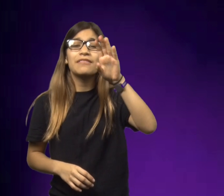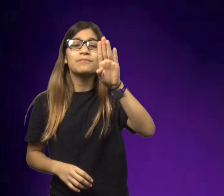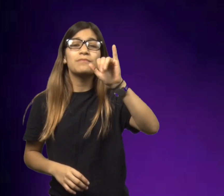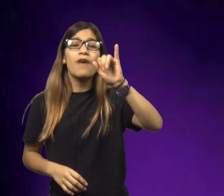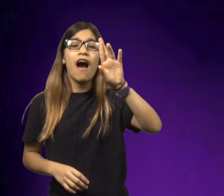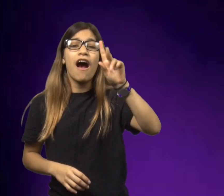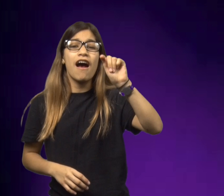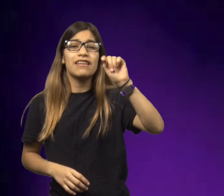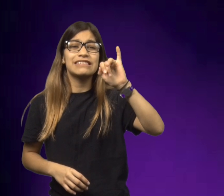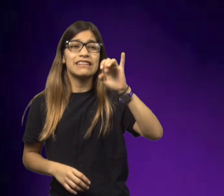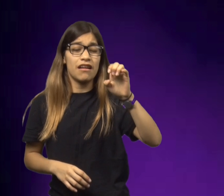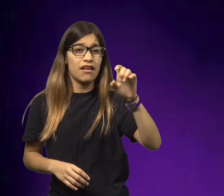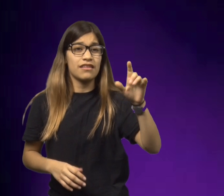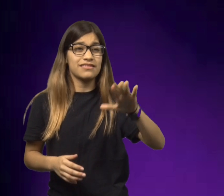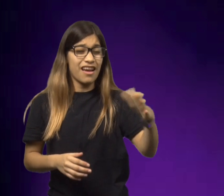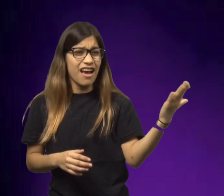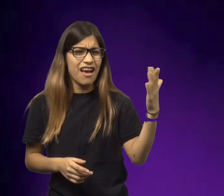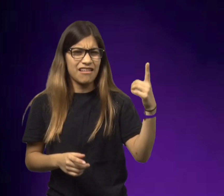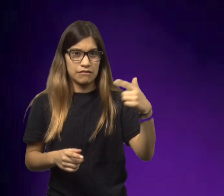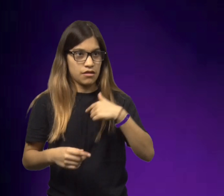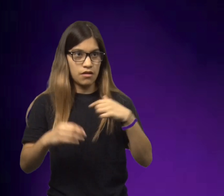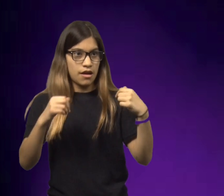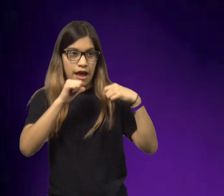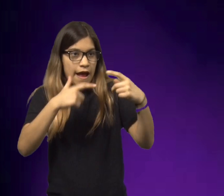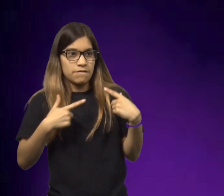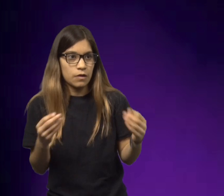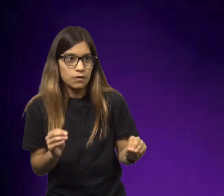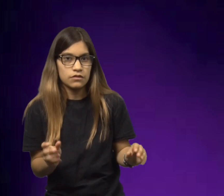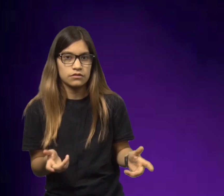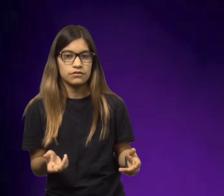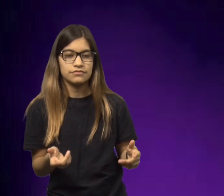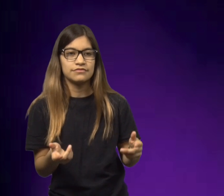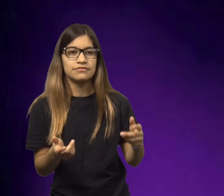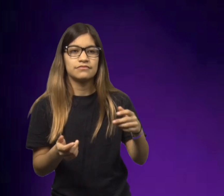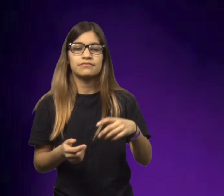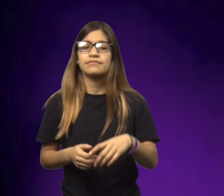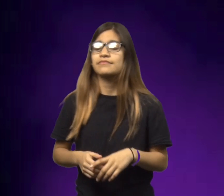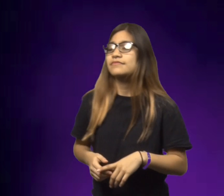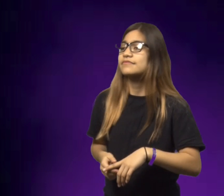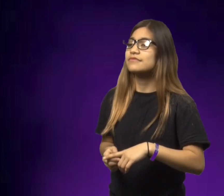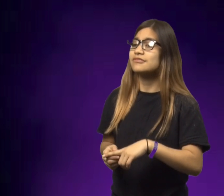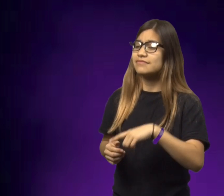And she said, "Wait a minute, you told me that Aunt Birtie had died, I don't have an Aunt Birtie."